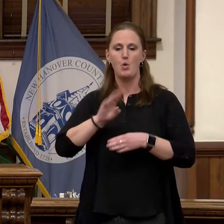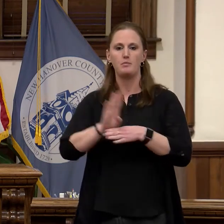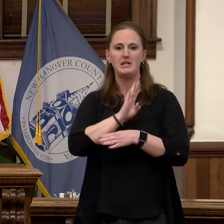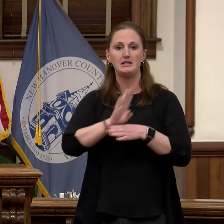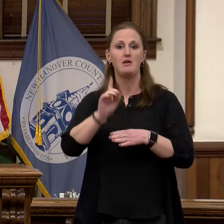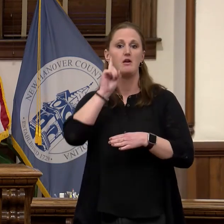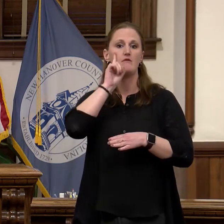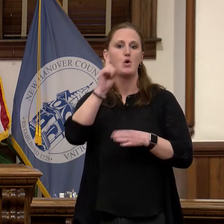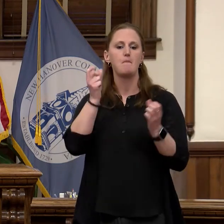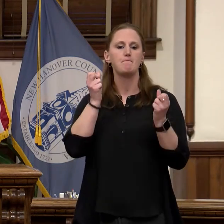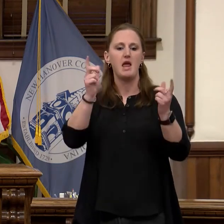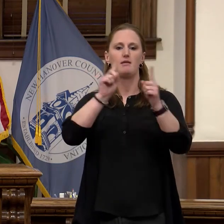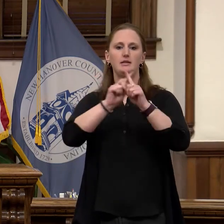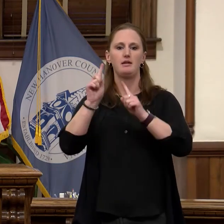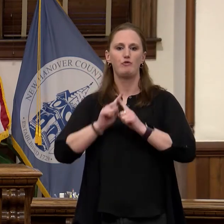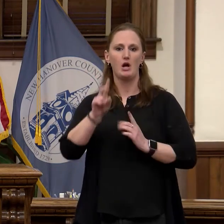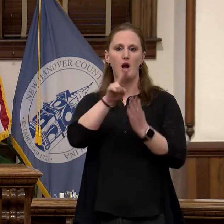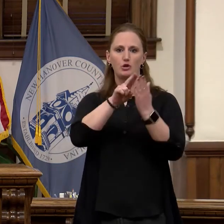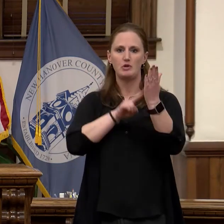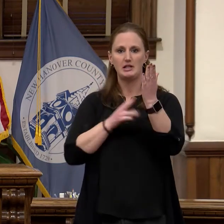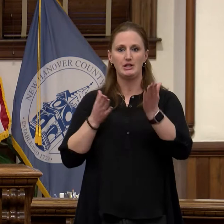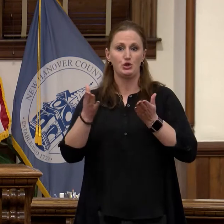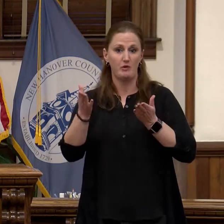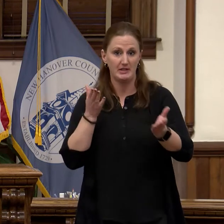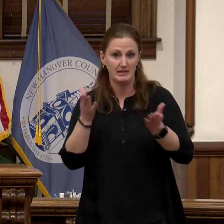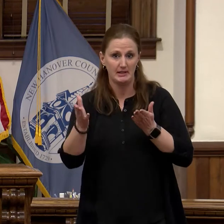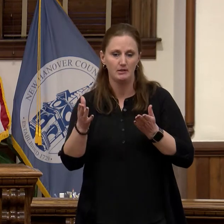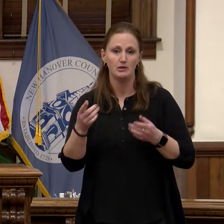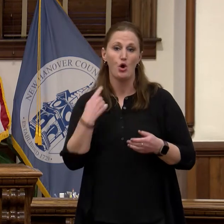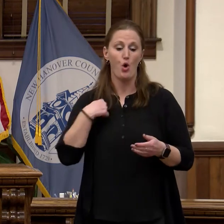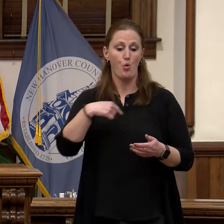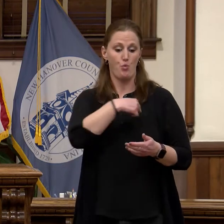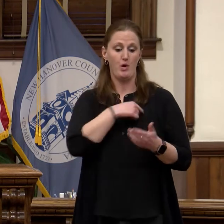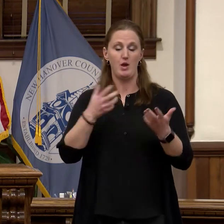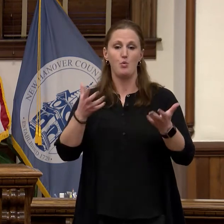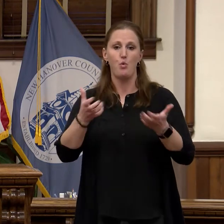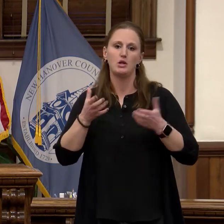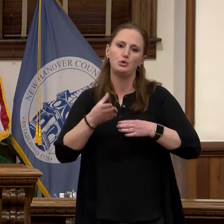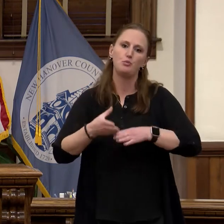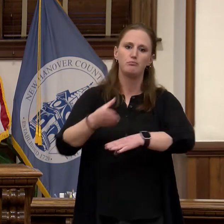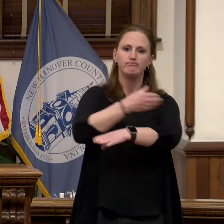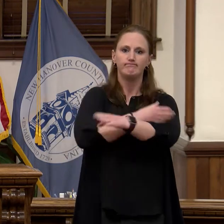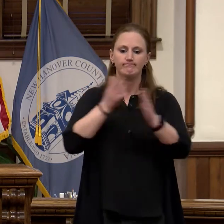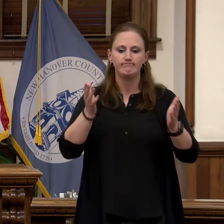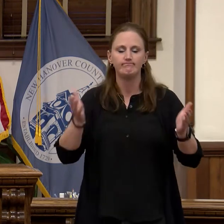procurement services. We want to boost entrepreneurs and increase economic